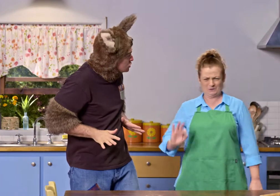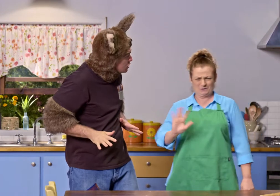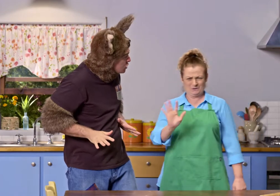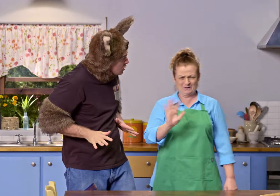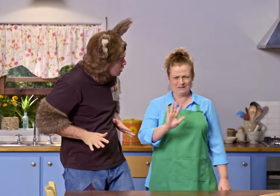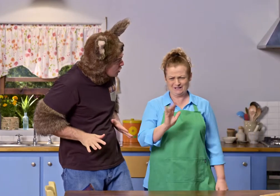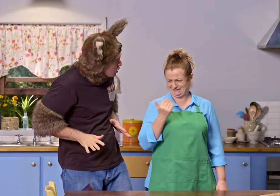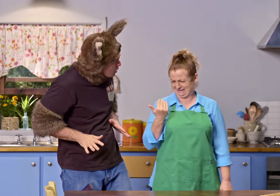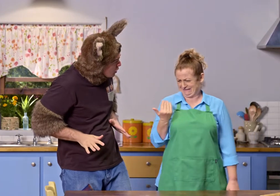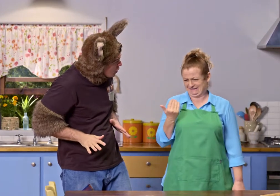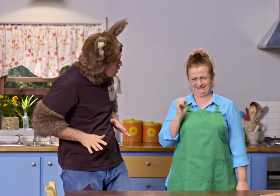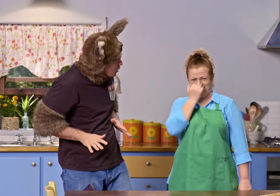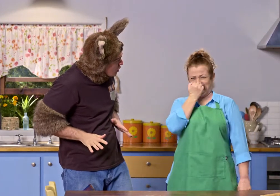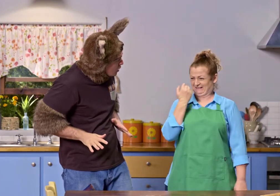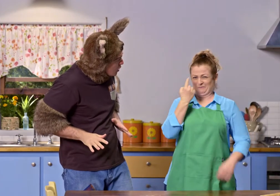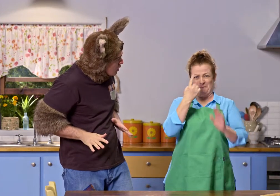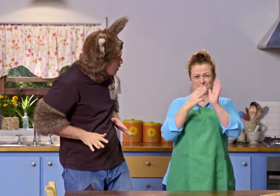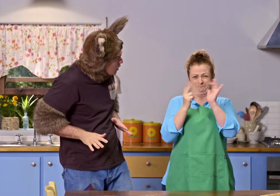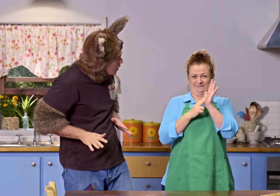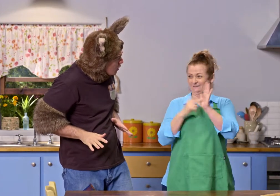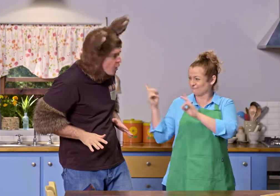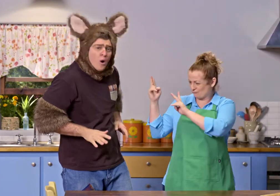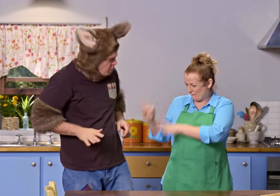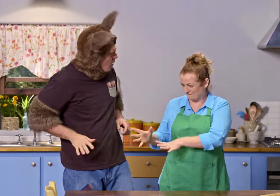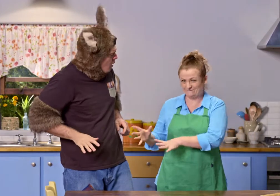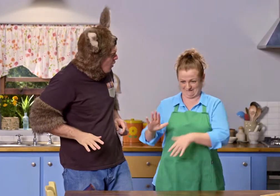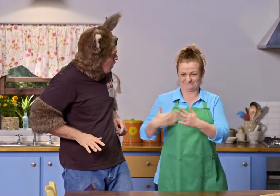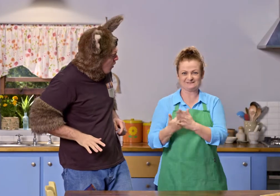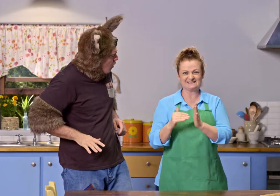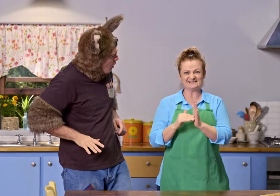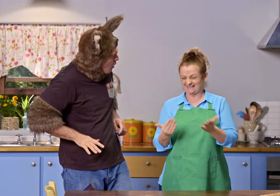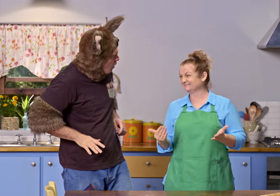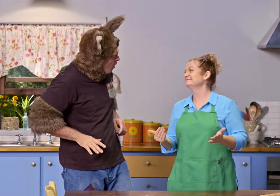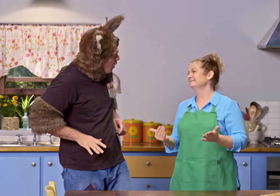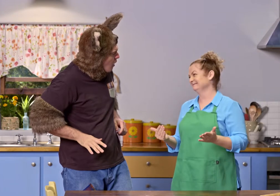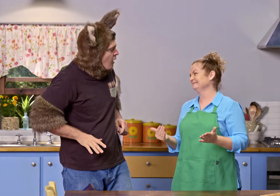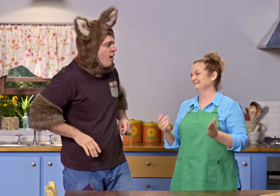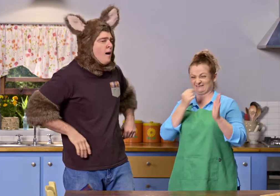Oh, no, no, no, Possum. It's only been a minute. Just one little minute.